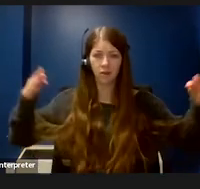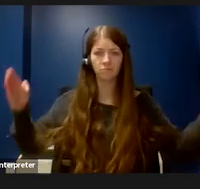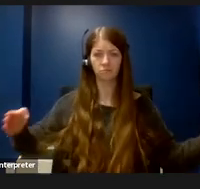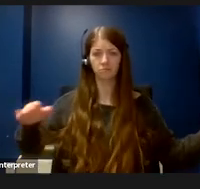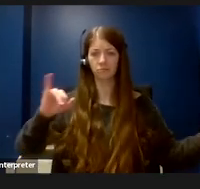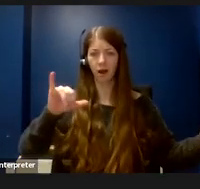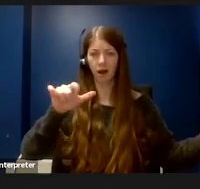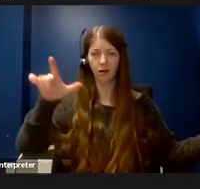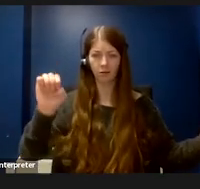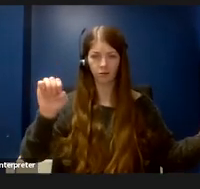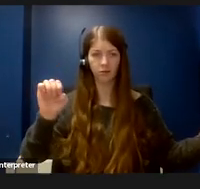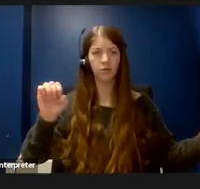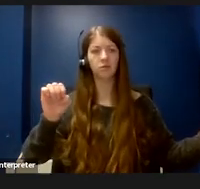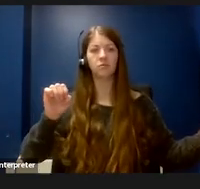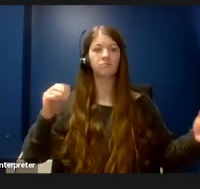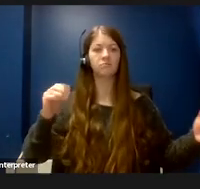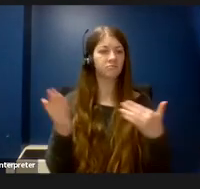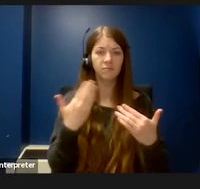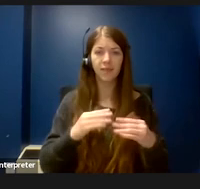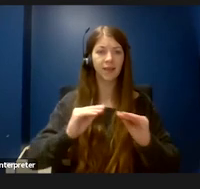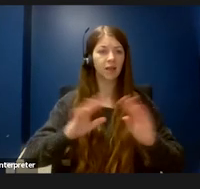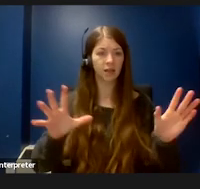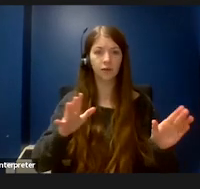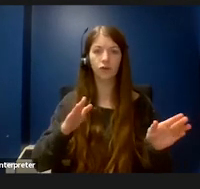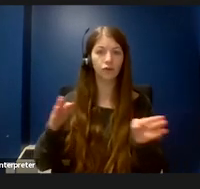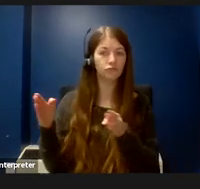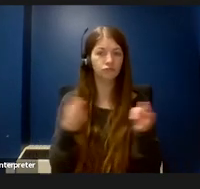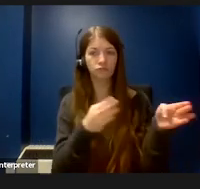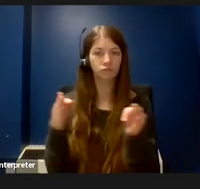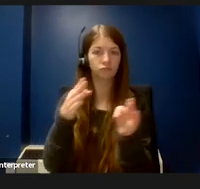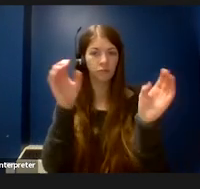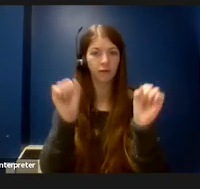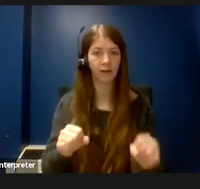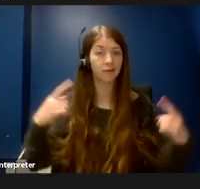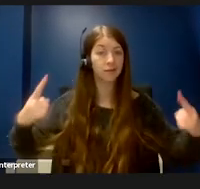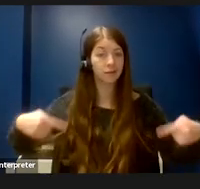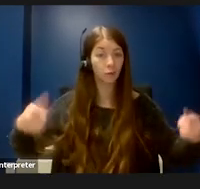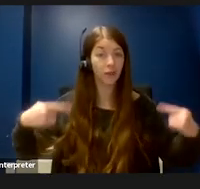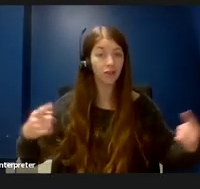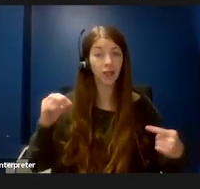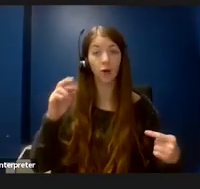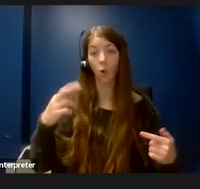moved through if somebody is using a wheelchair or someone like myself who is pushing a stool around.